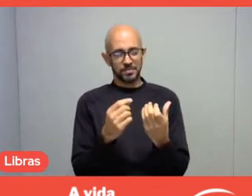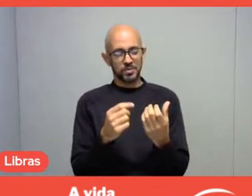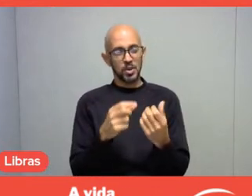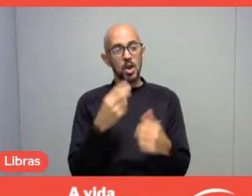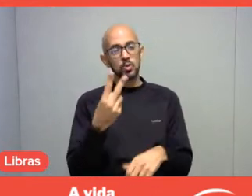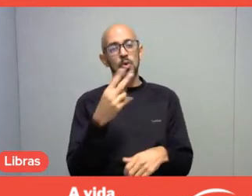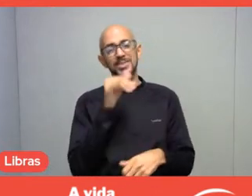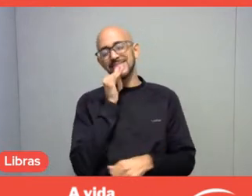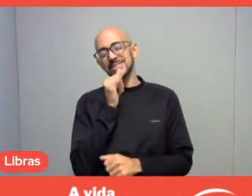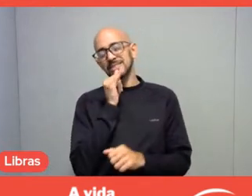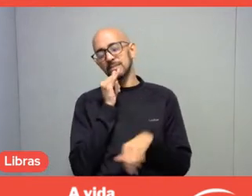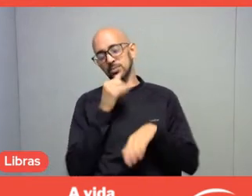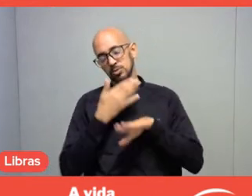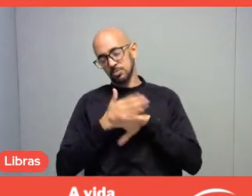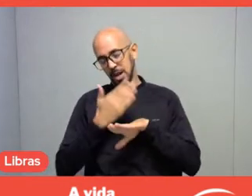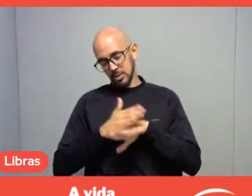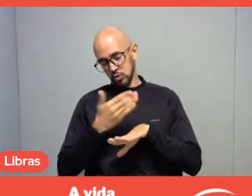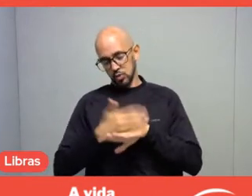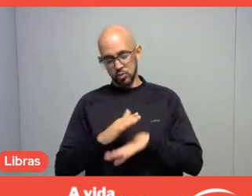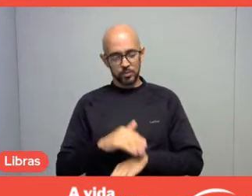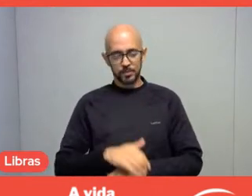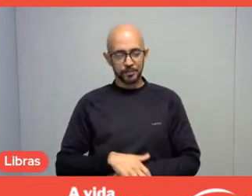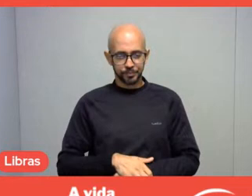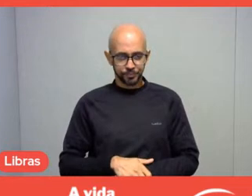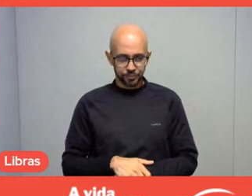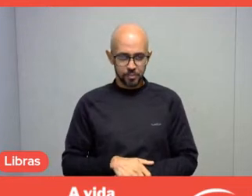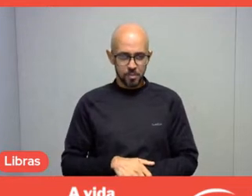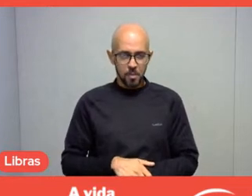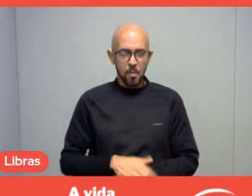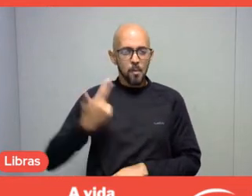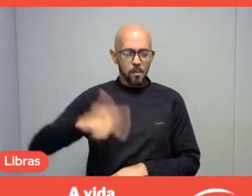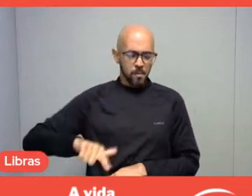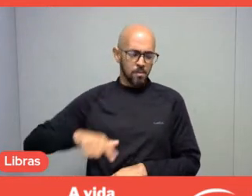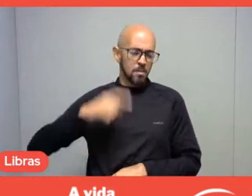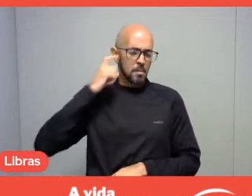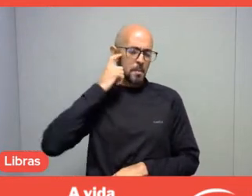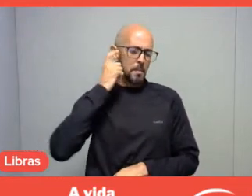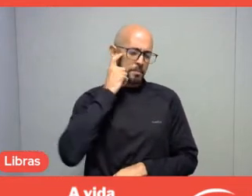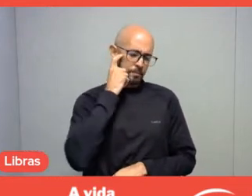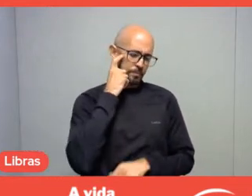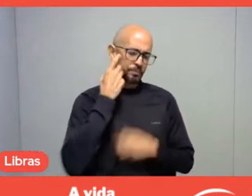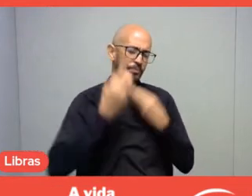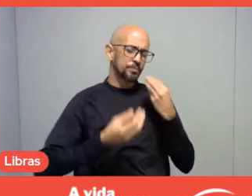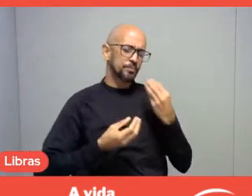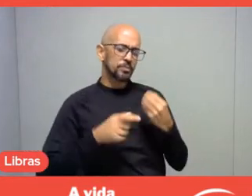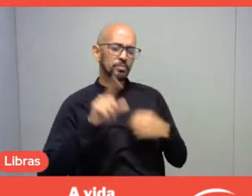once again thinking about this issue of pedagogical intentionality.